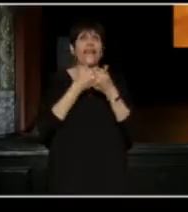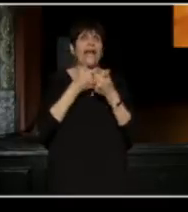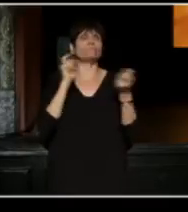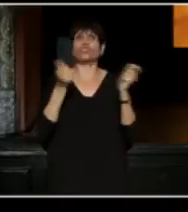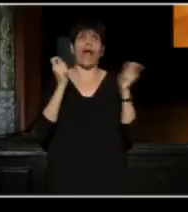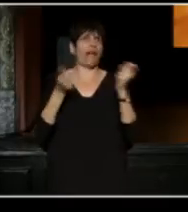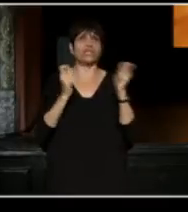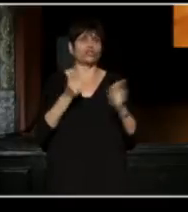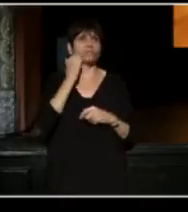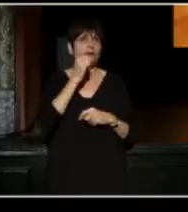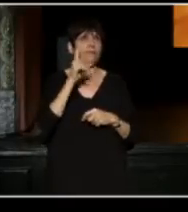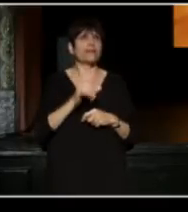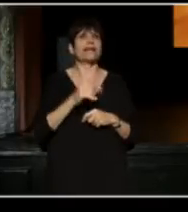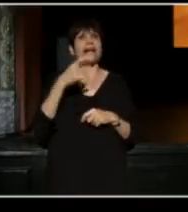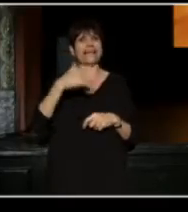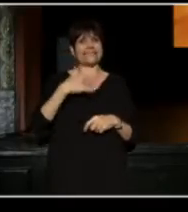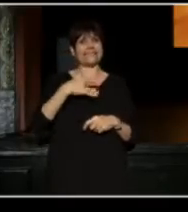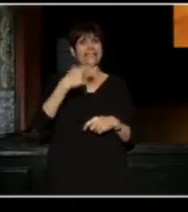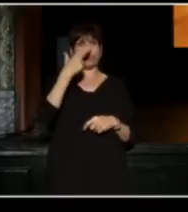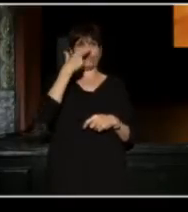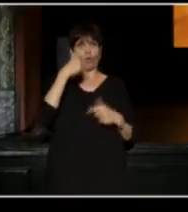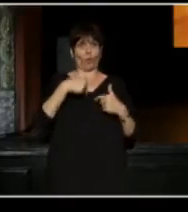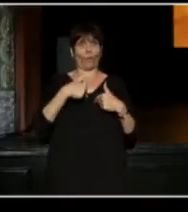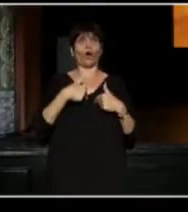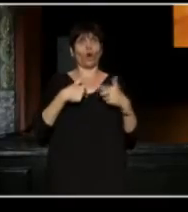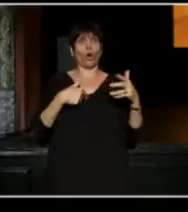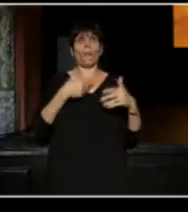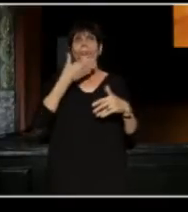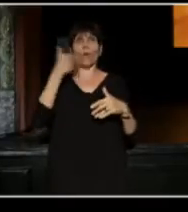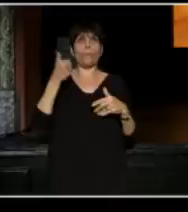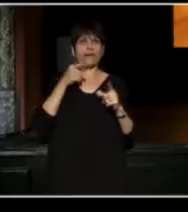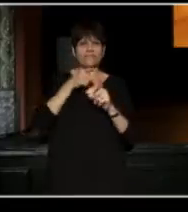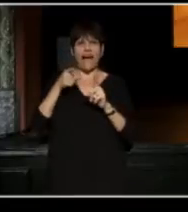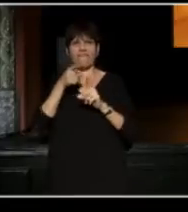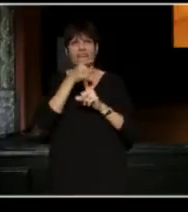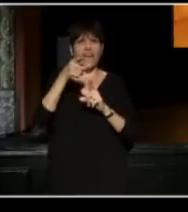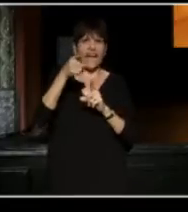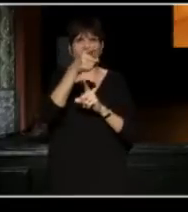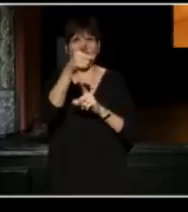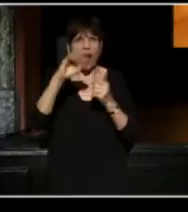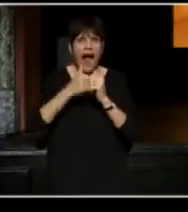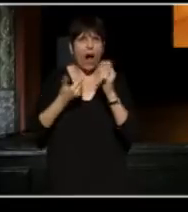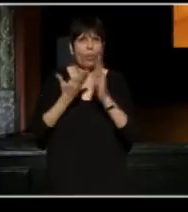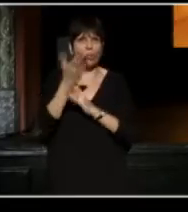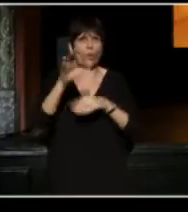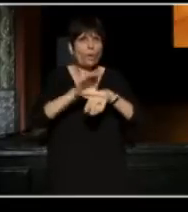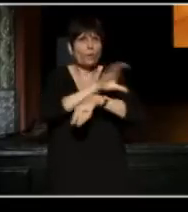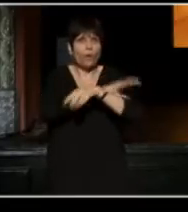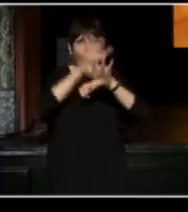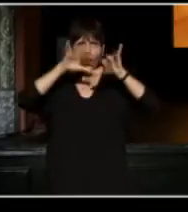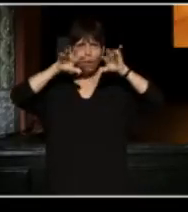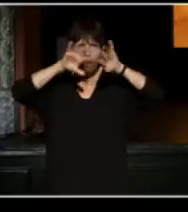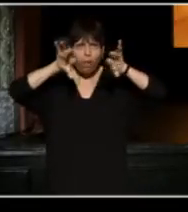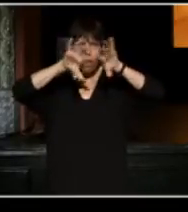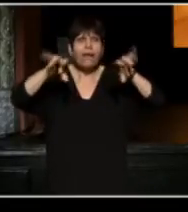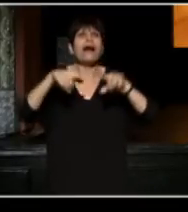the sense of humor may be the best navigational tool. That's why I'm pleased to welcome our first plenary speaker to the stage,